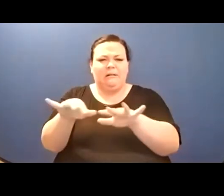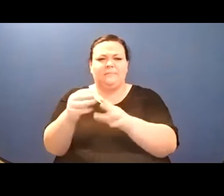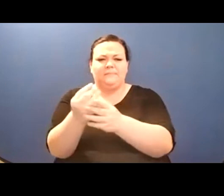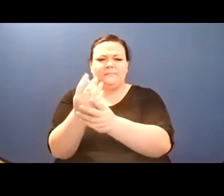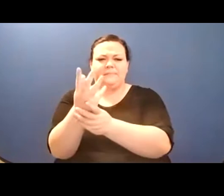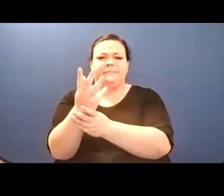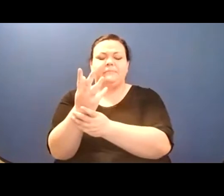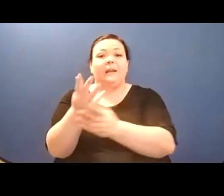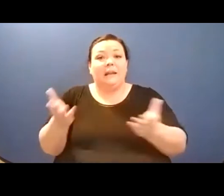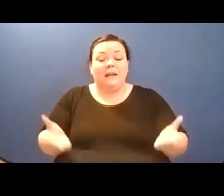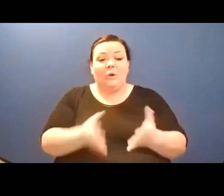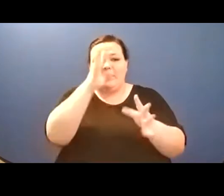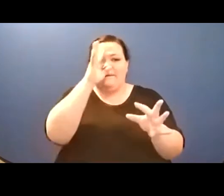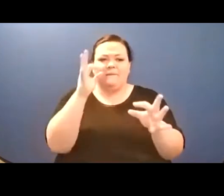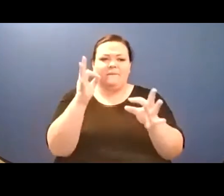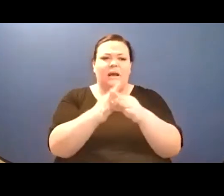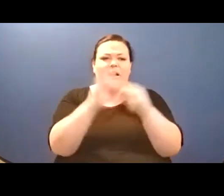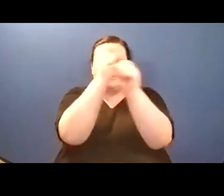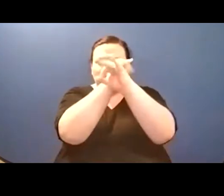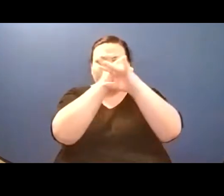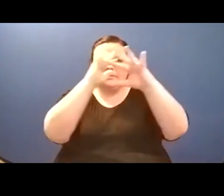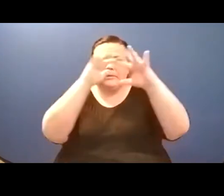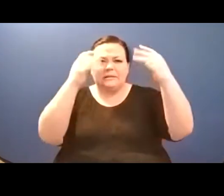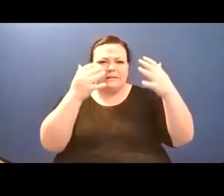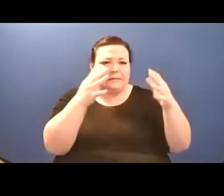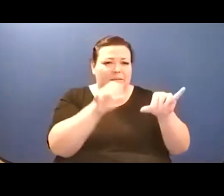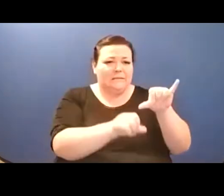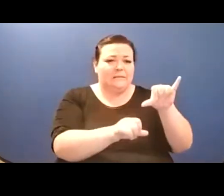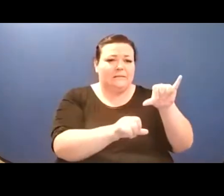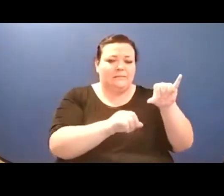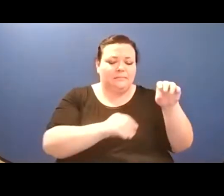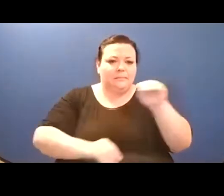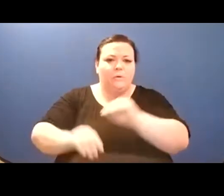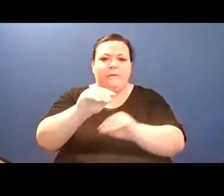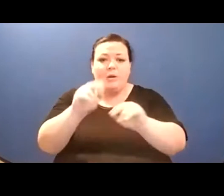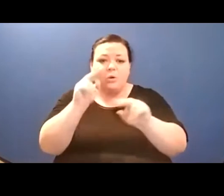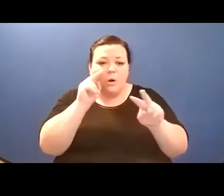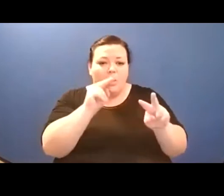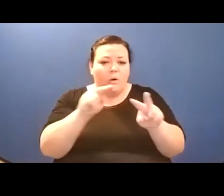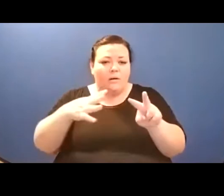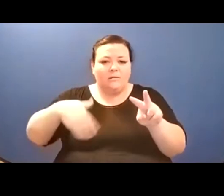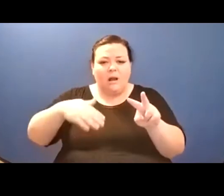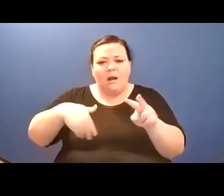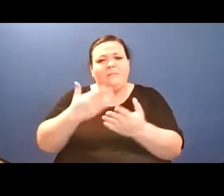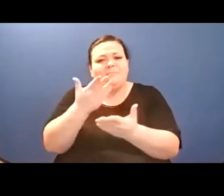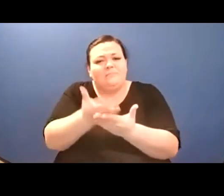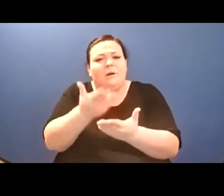growing out the landscape constrainedly.// A seasonal negation inducing absence.//